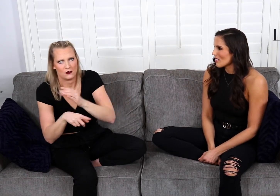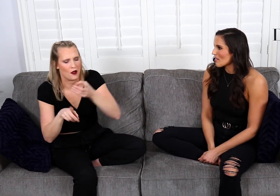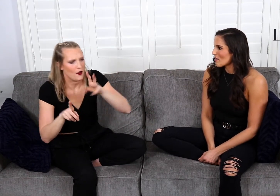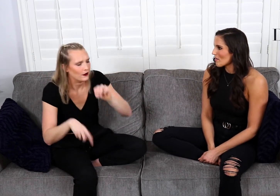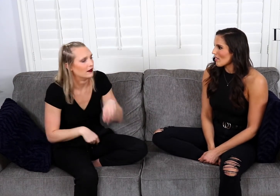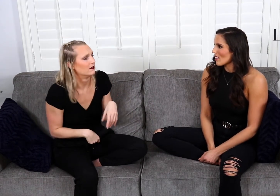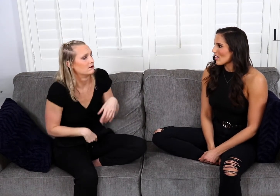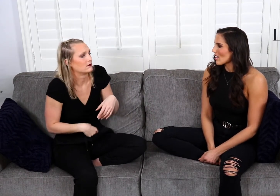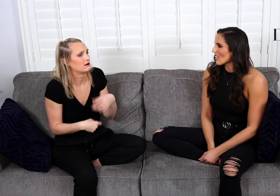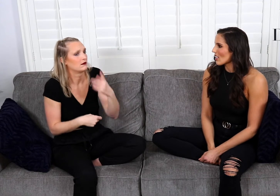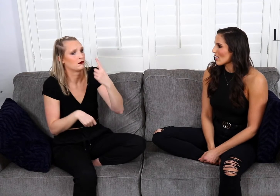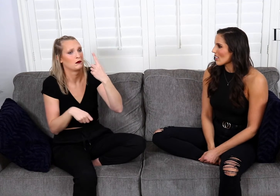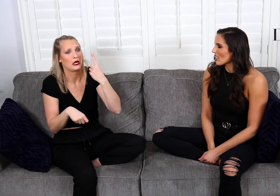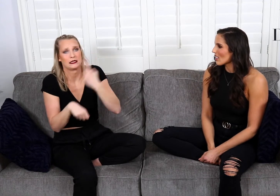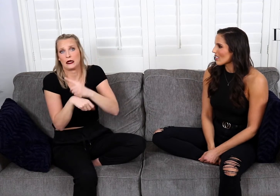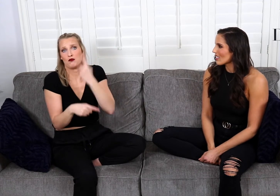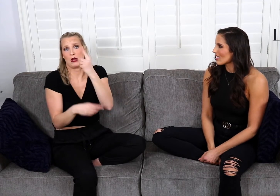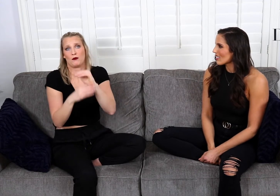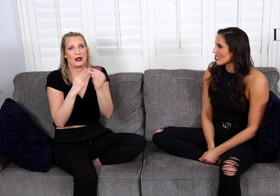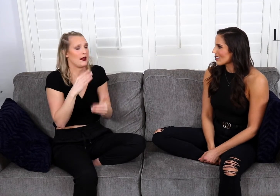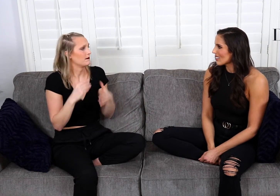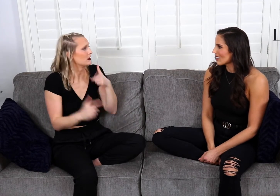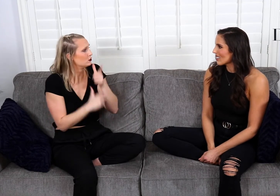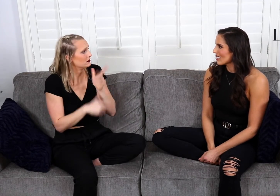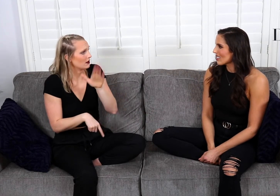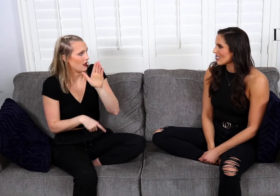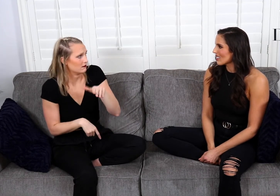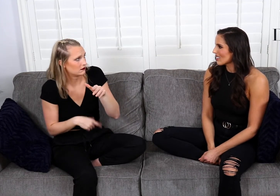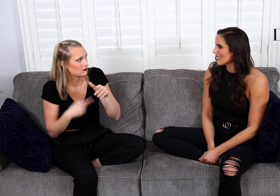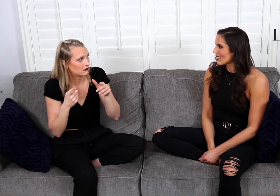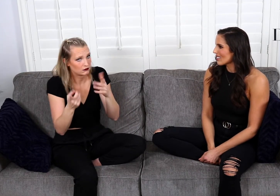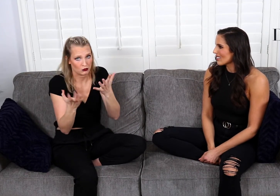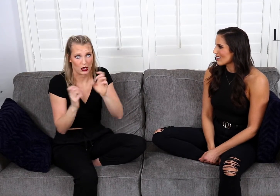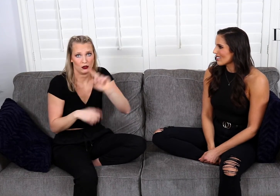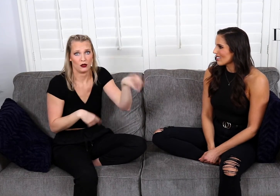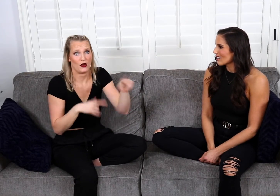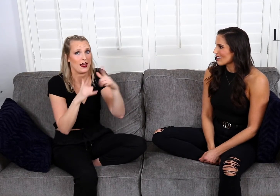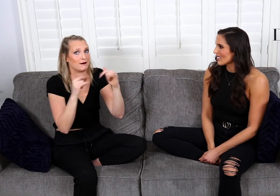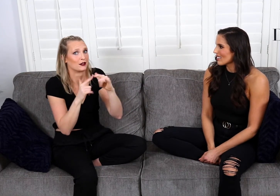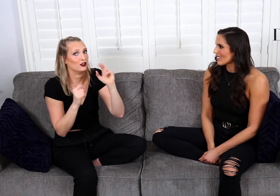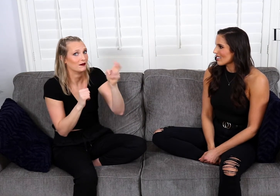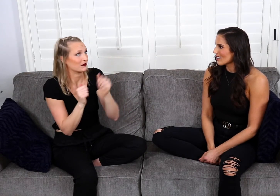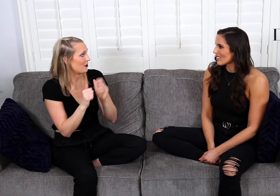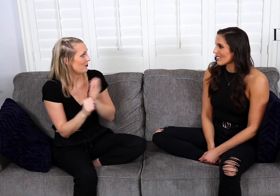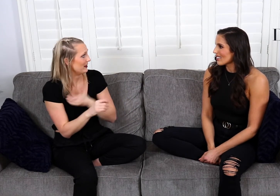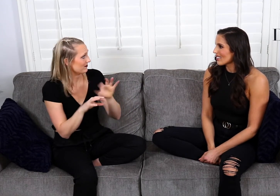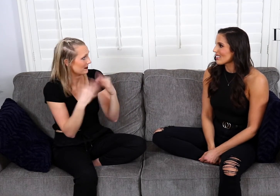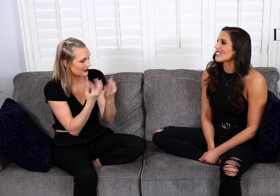and he was picking it up on his own and one day, one weekend my sisters said, “Hey, so do you want to go on a camping trip with our family?”